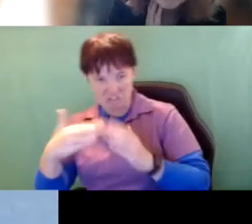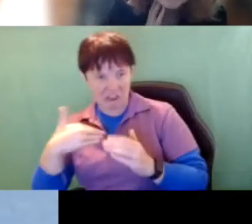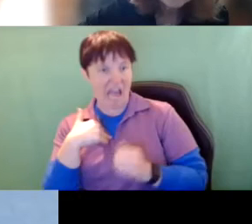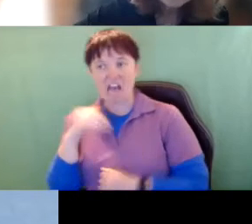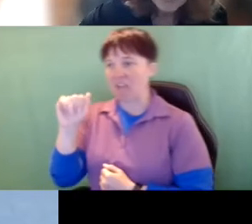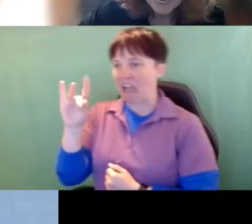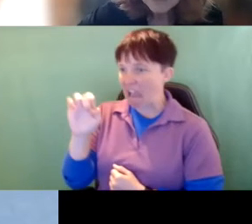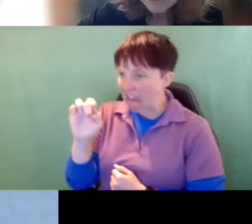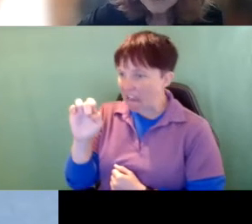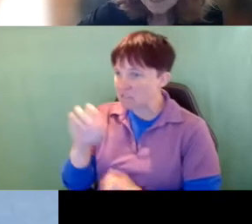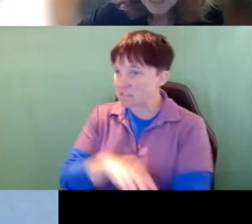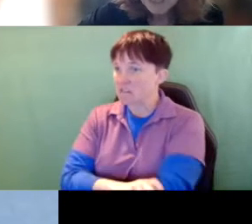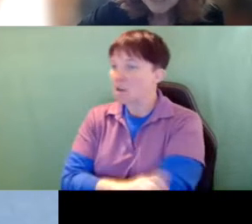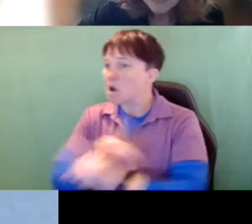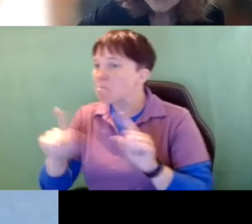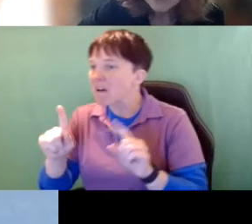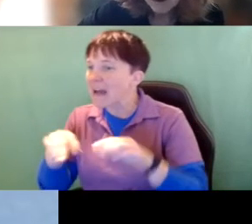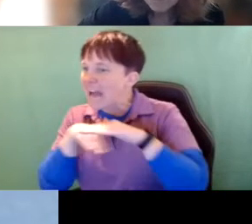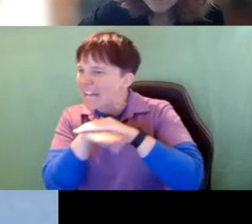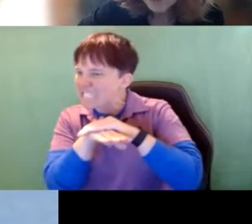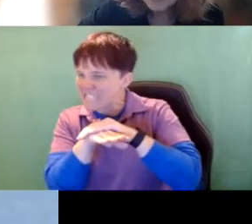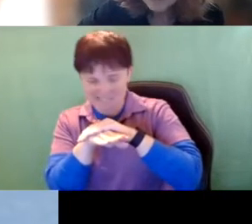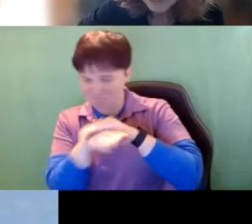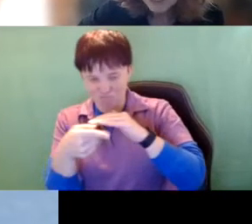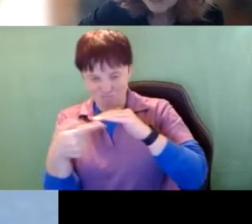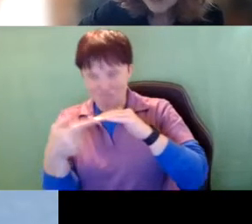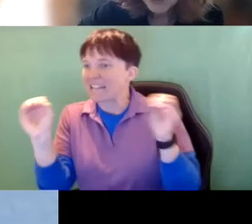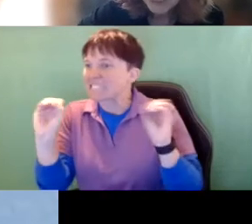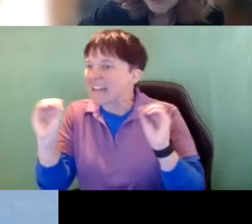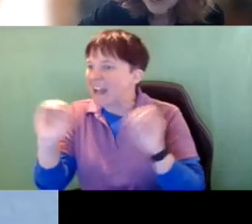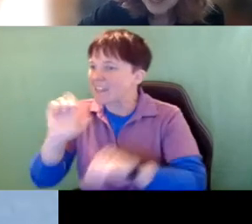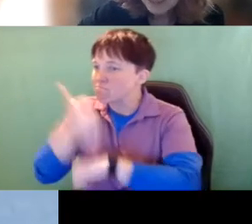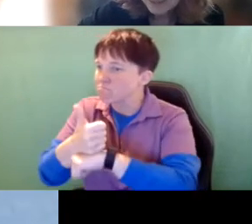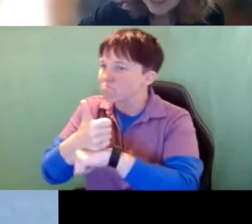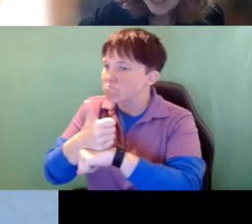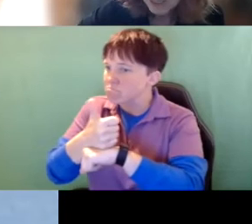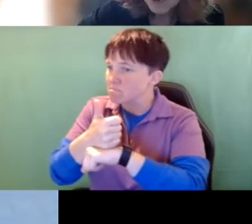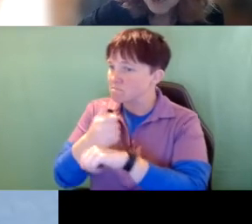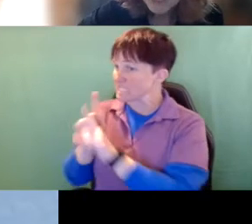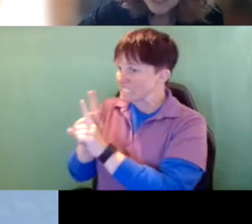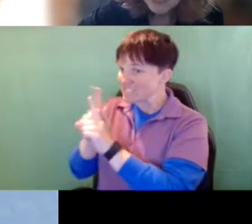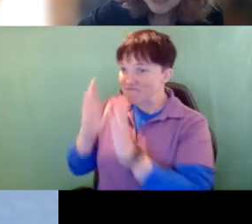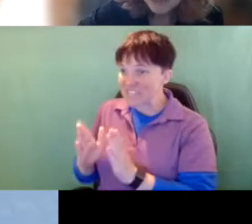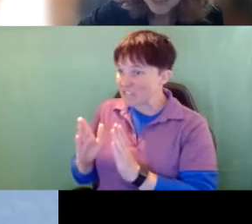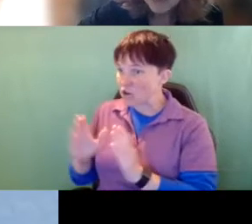but the access piece has not been put in place through an intervener or someone with skills whatever